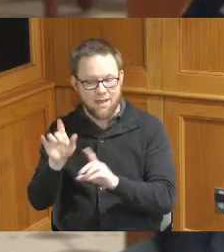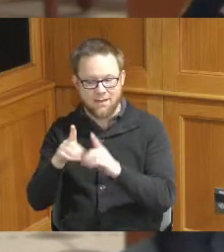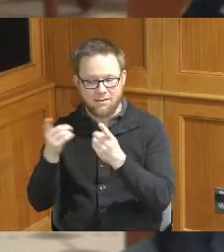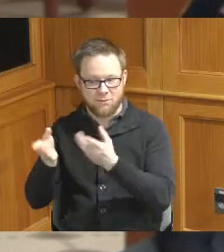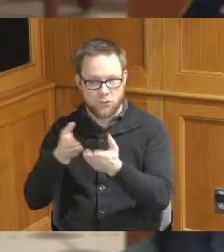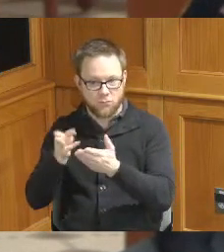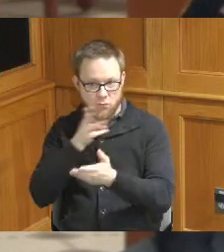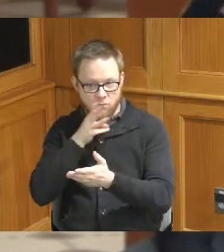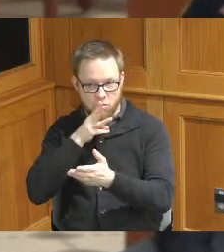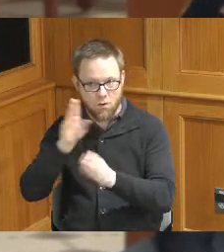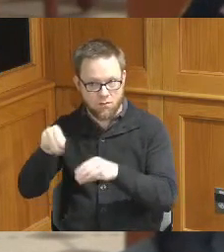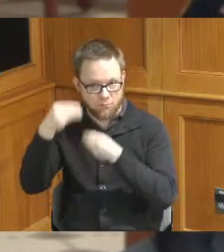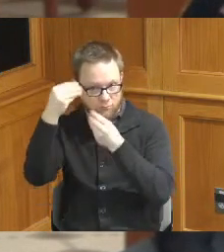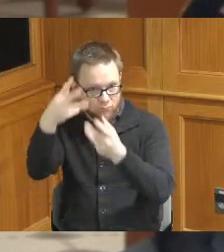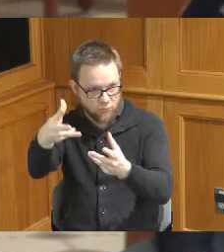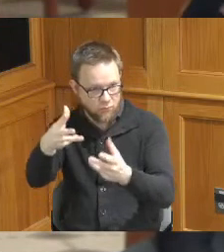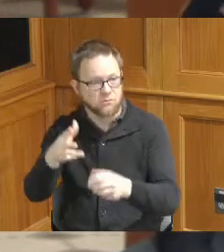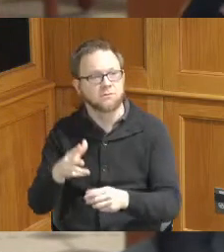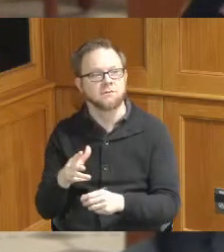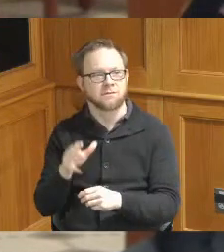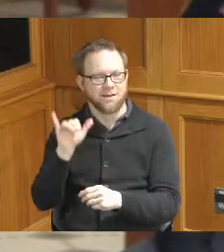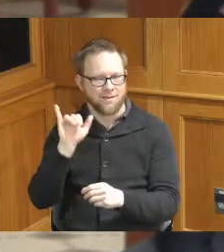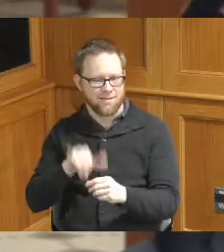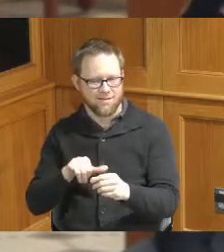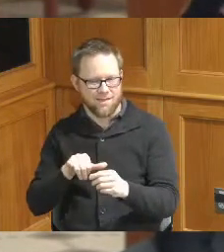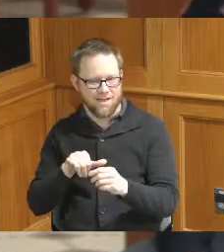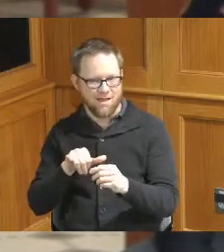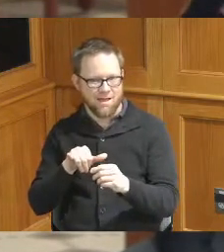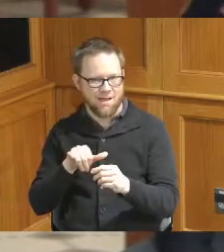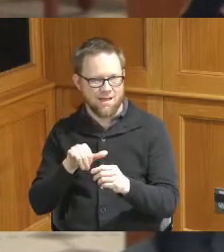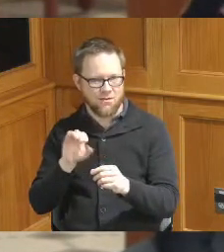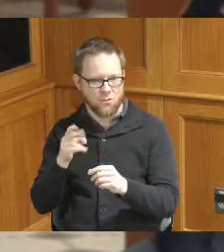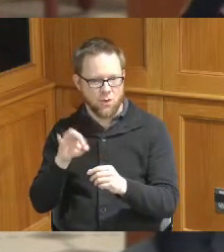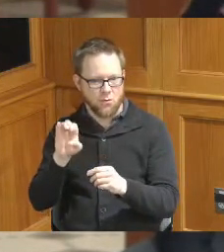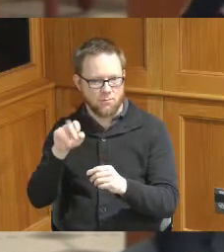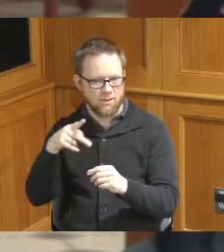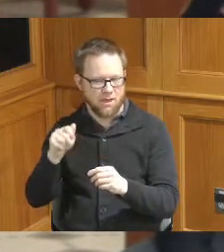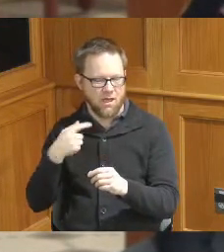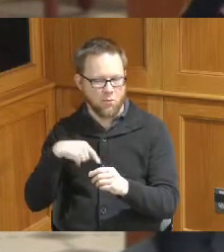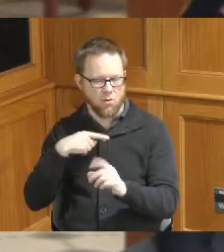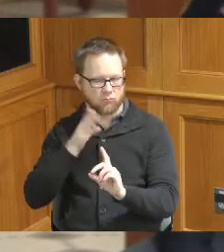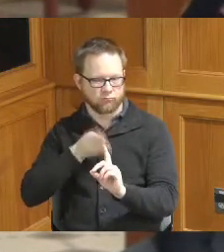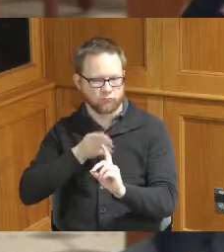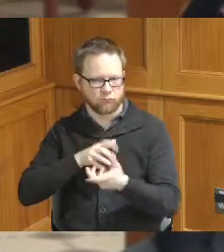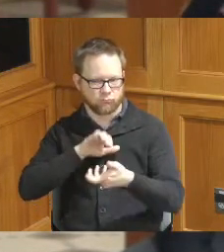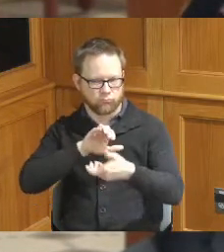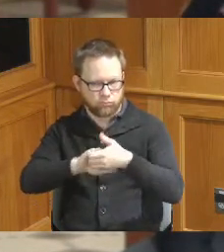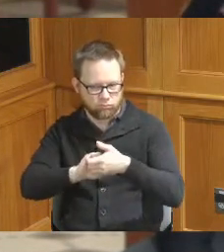water whose regulatory portion of Ohio EPA that we work with routinely for our plants and our